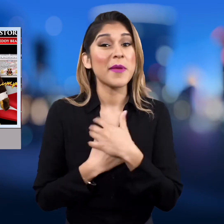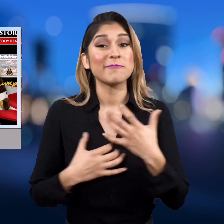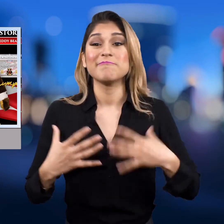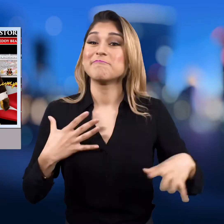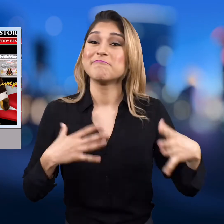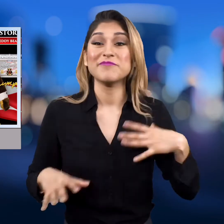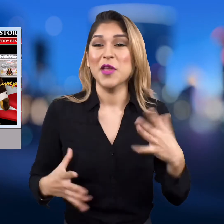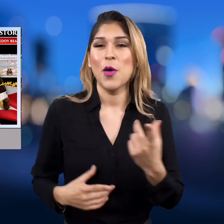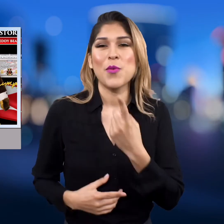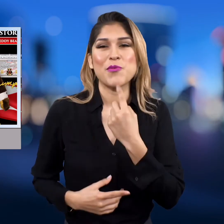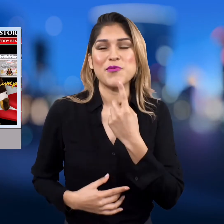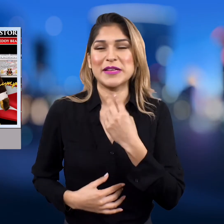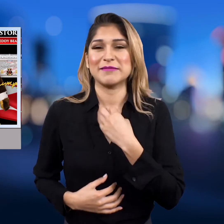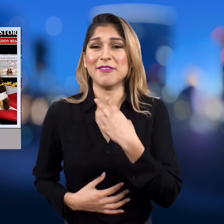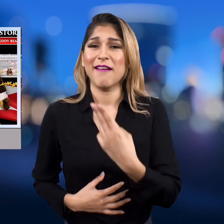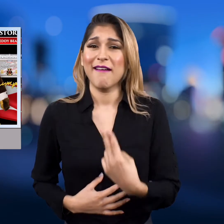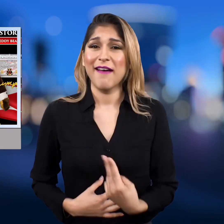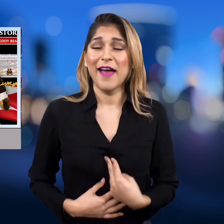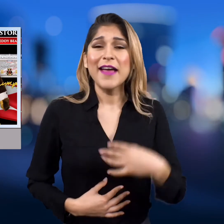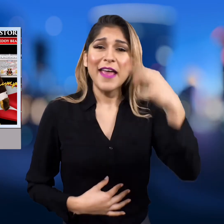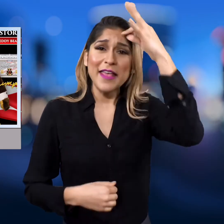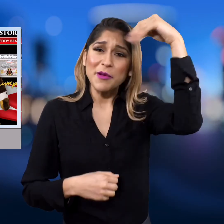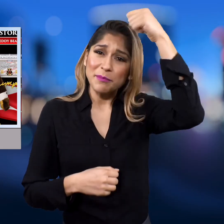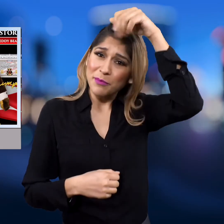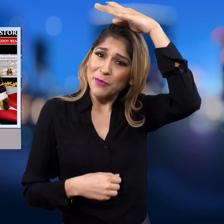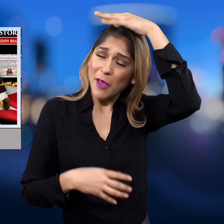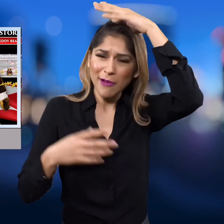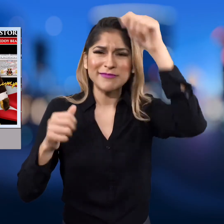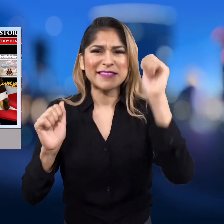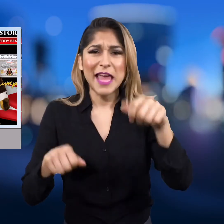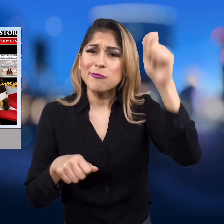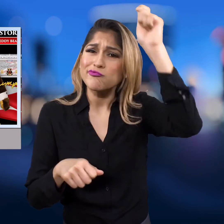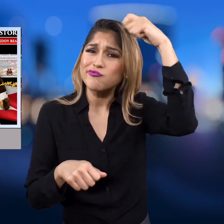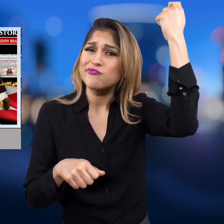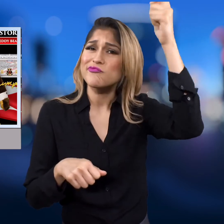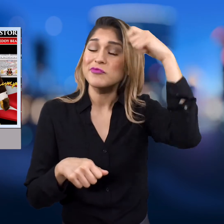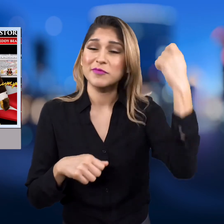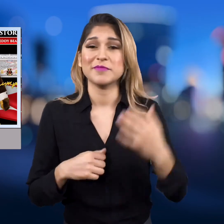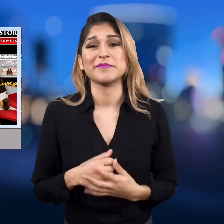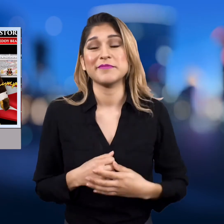It's wearing Trump's signature red tie and has wispy hair that you can comb.